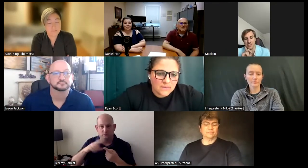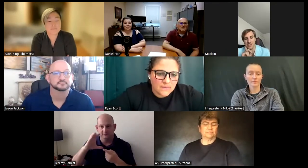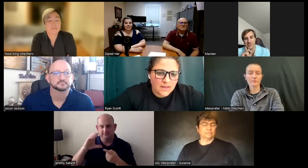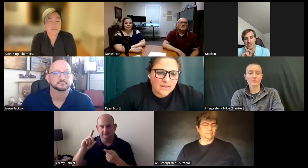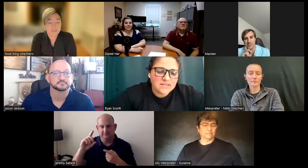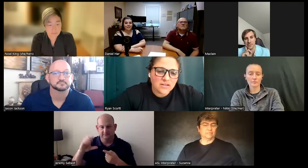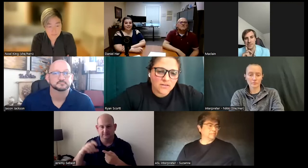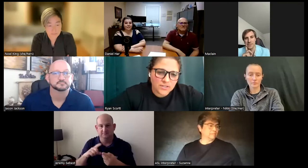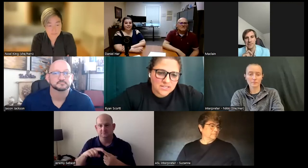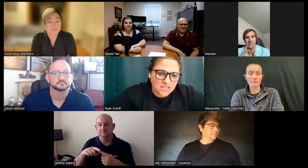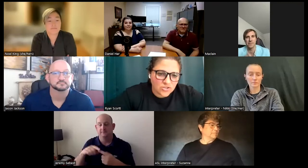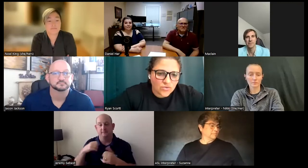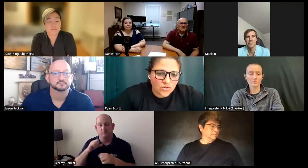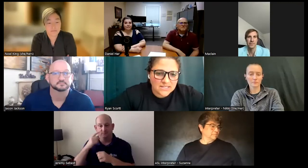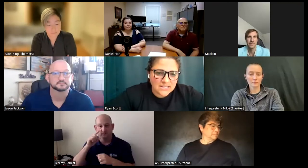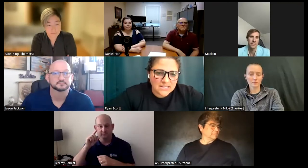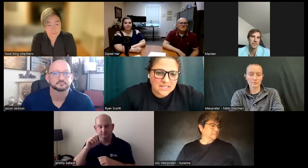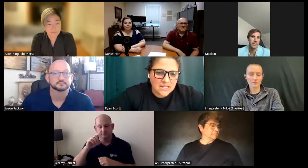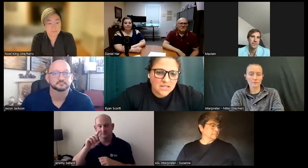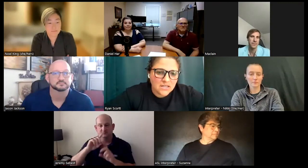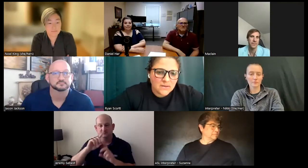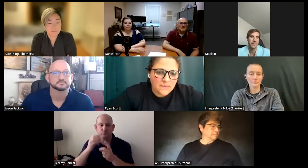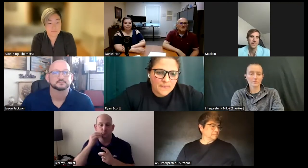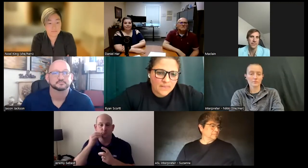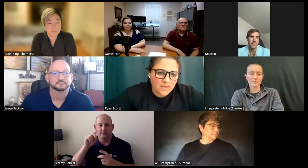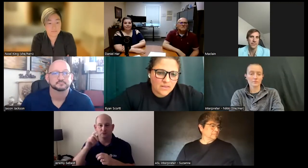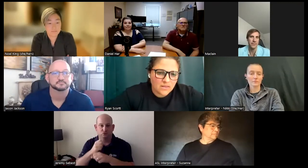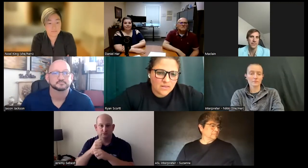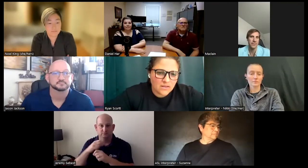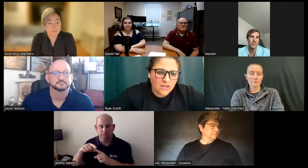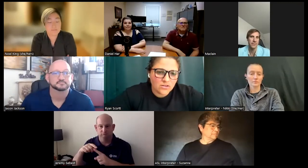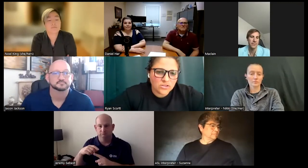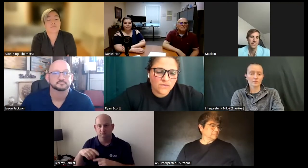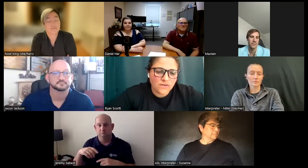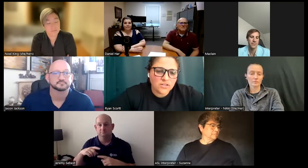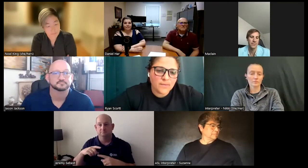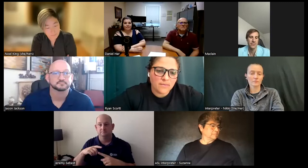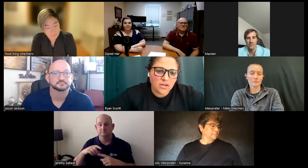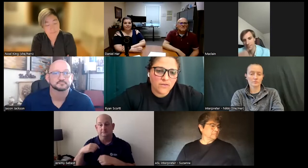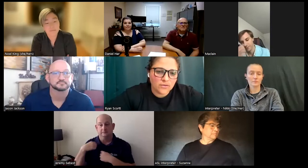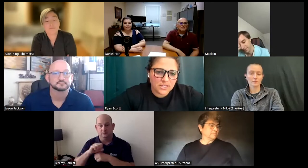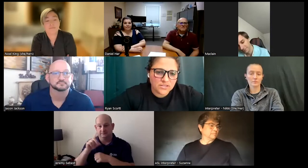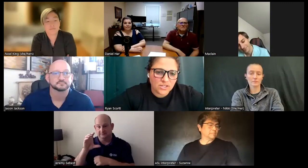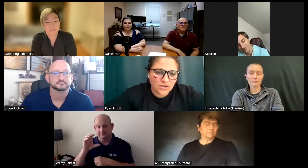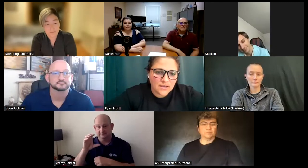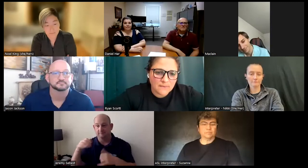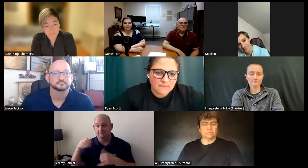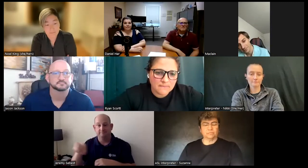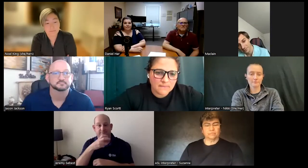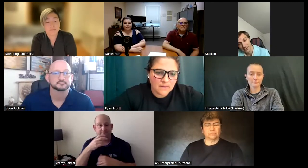Like the Center for Disease Control, the CDC and also for the Department of Homeland Security.